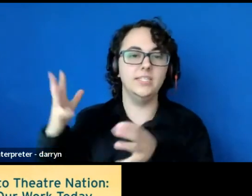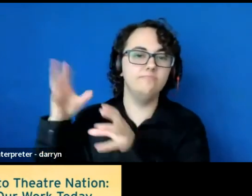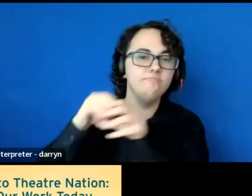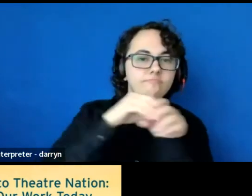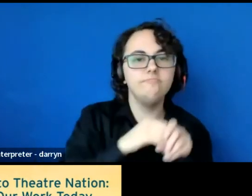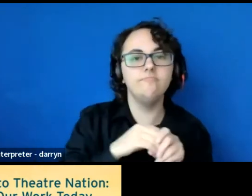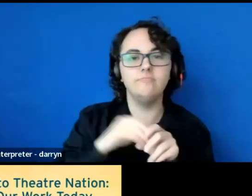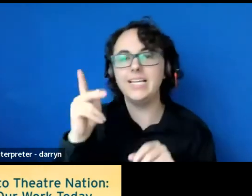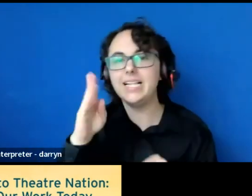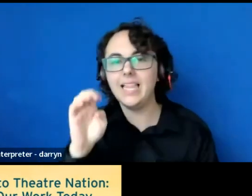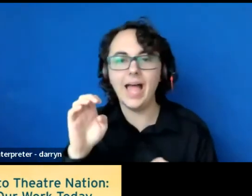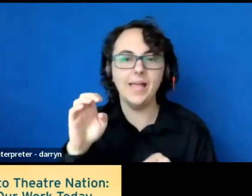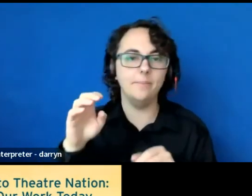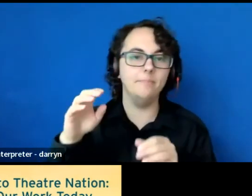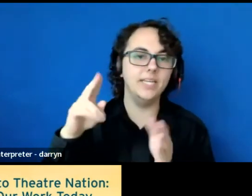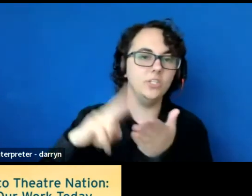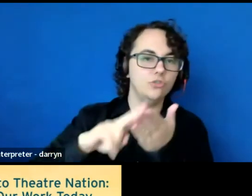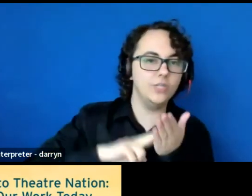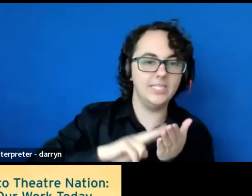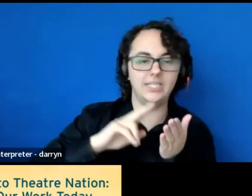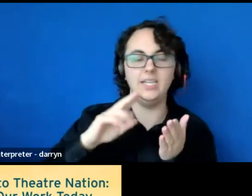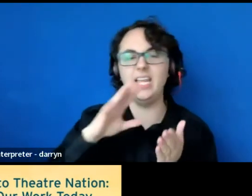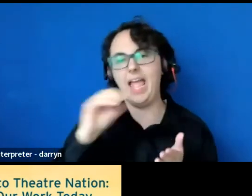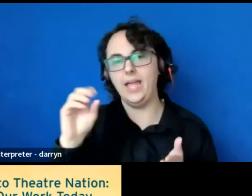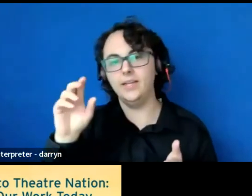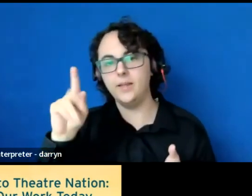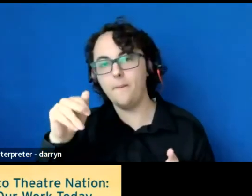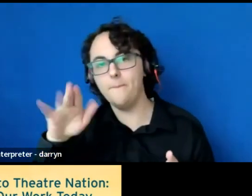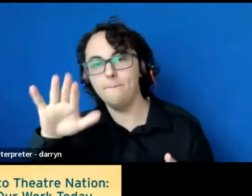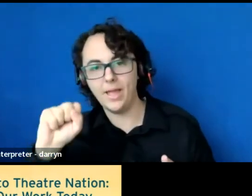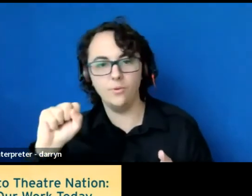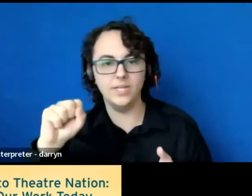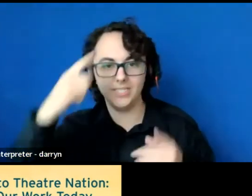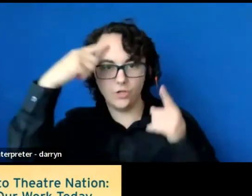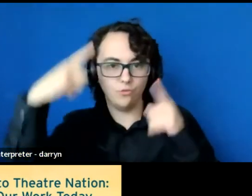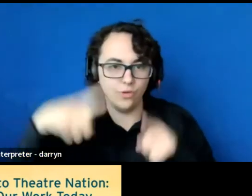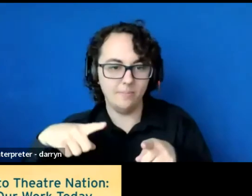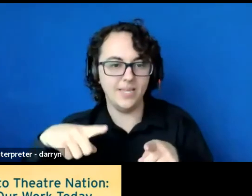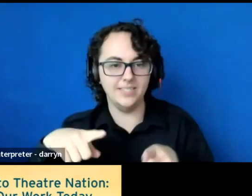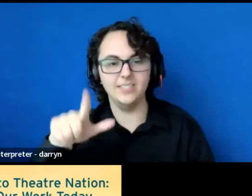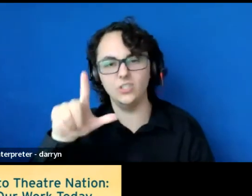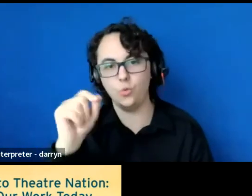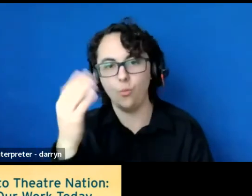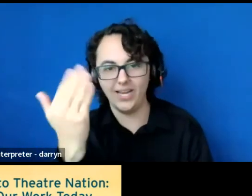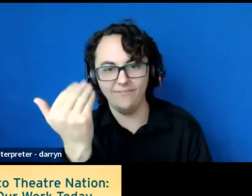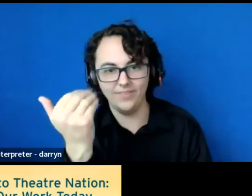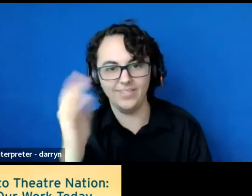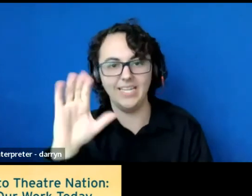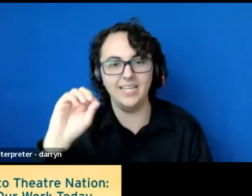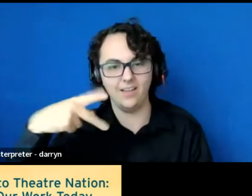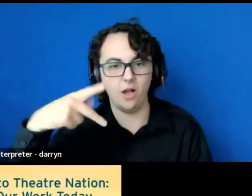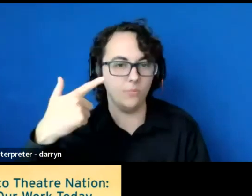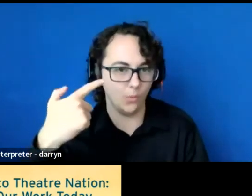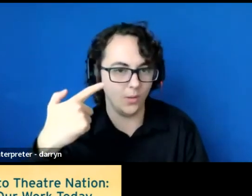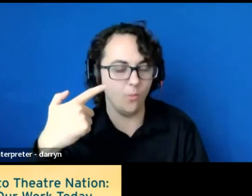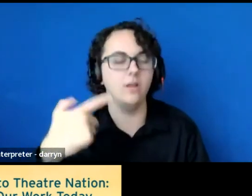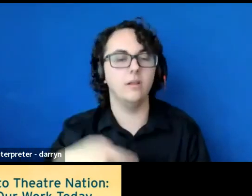in the Paris Agreement, which was adopted at COP21 in 2015. So we wanted to begin this conversation